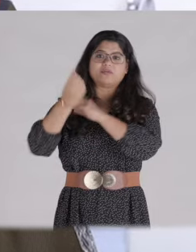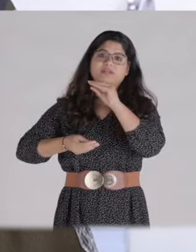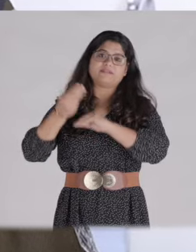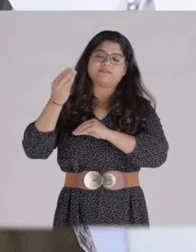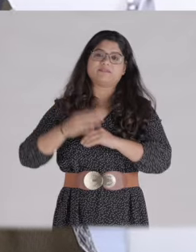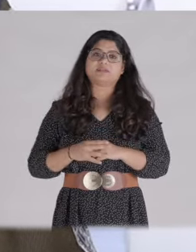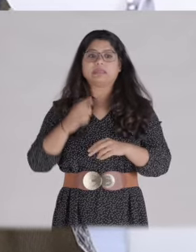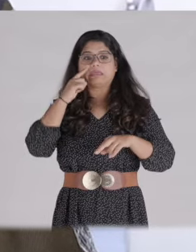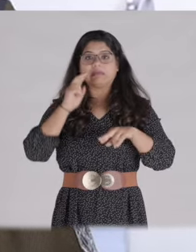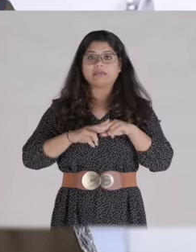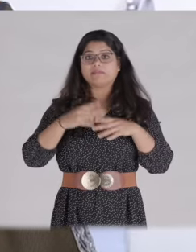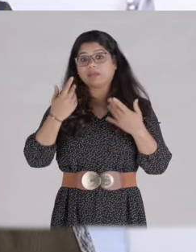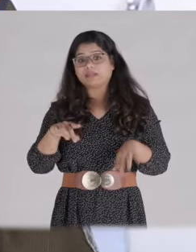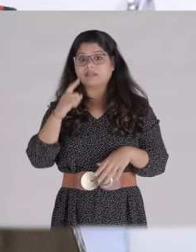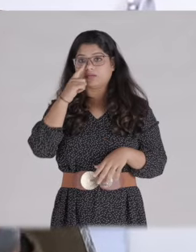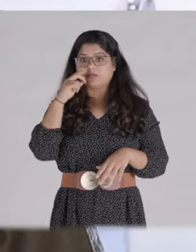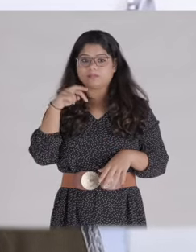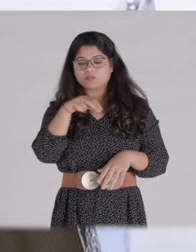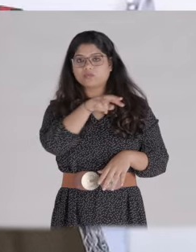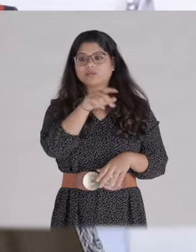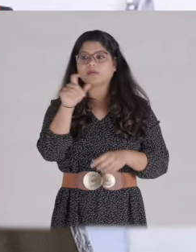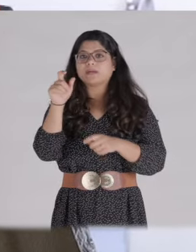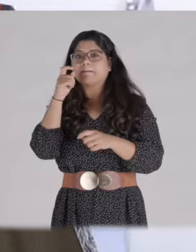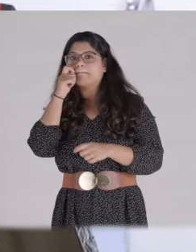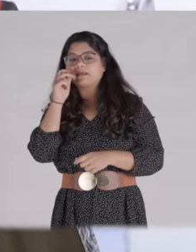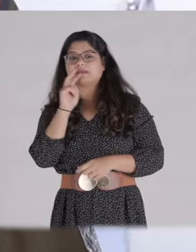They may look at any passing woman and think, ‘this is my property’.